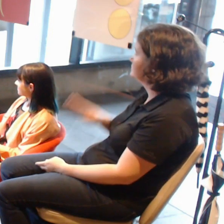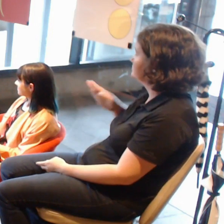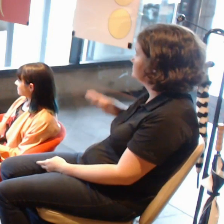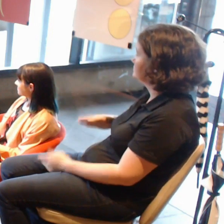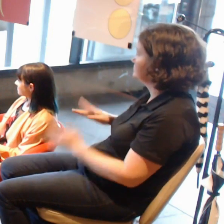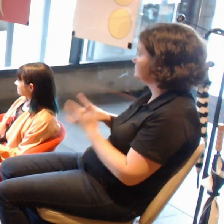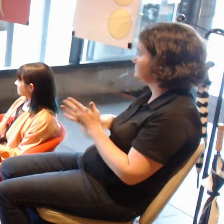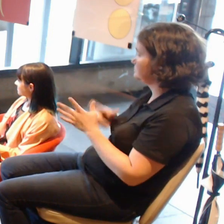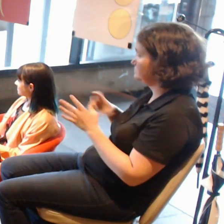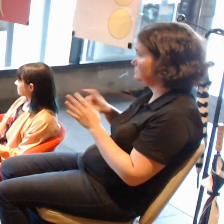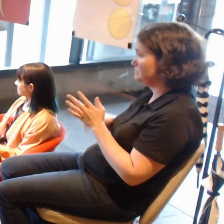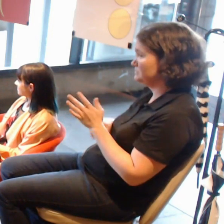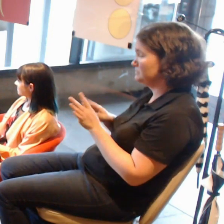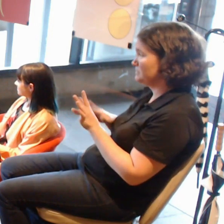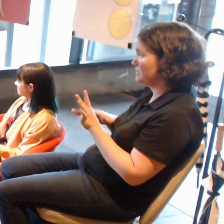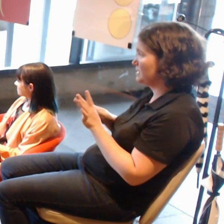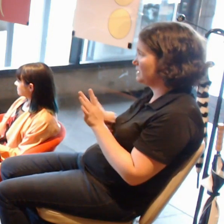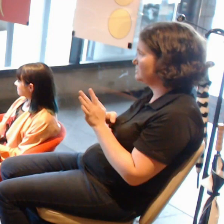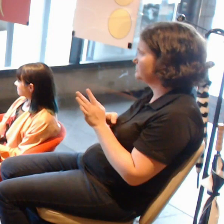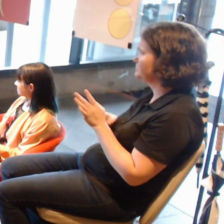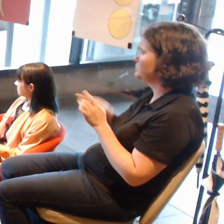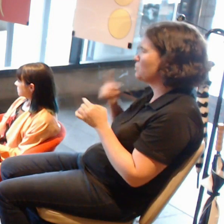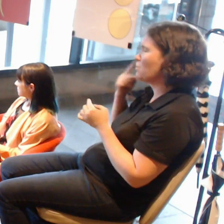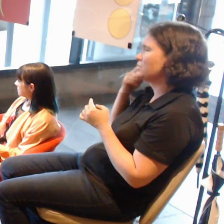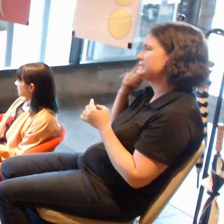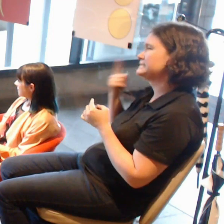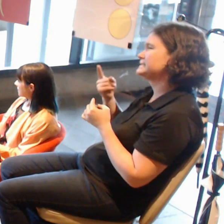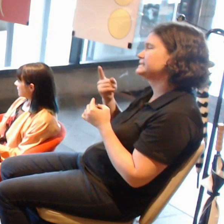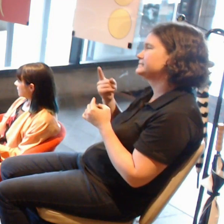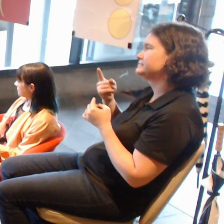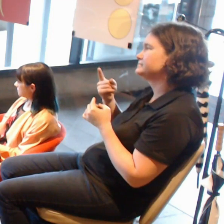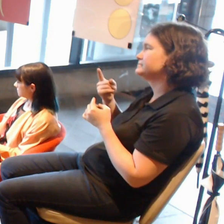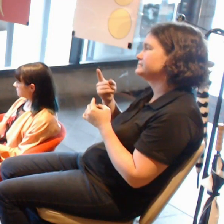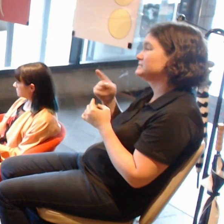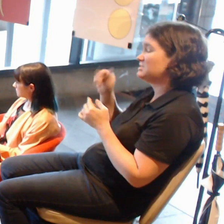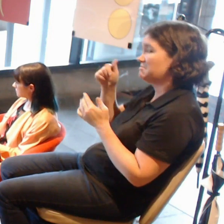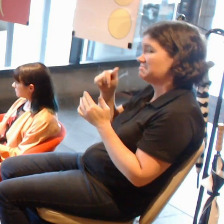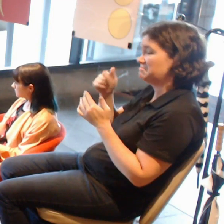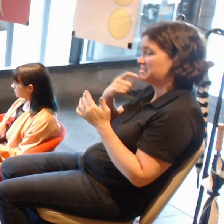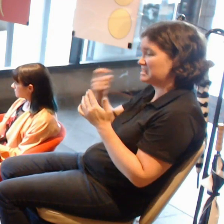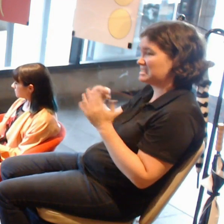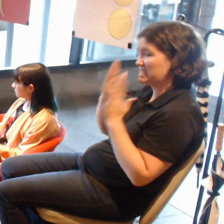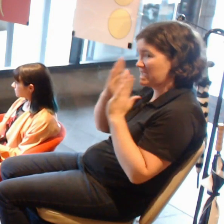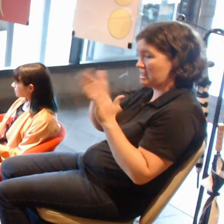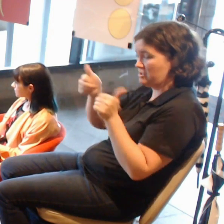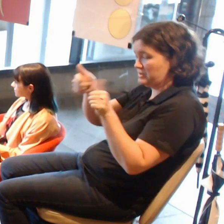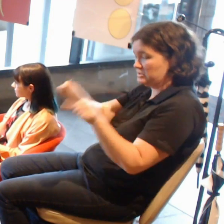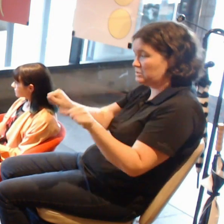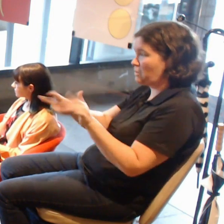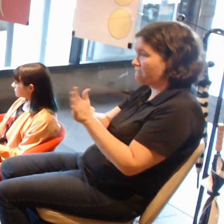What do you see now the gallery has had this experience with virtual reality work?